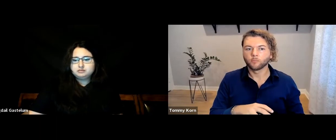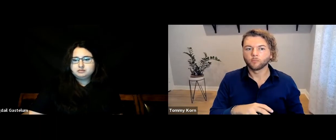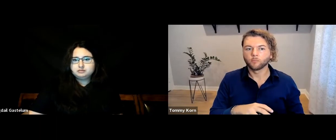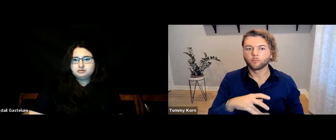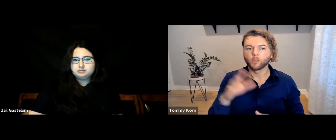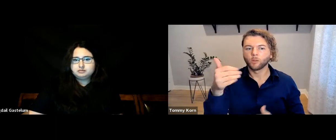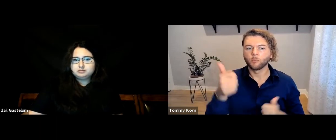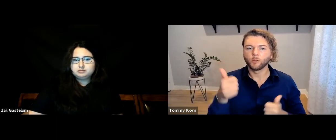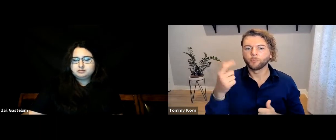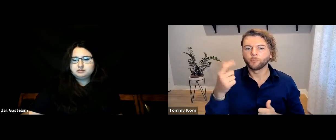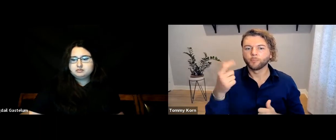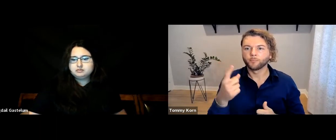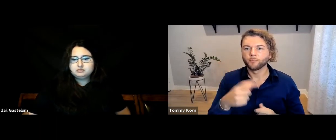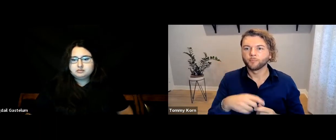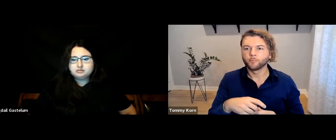Which one?